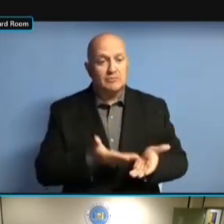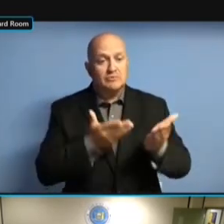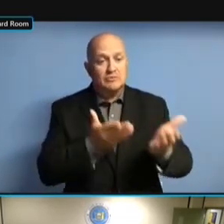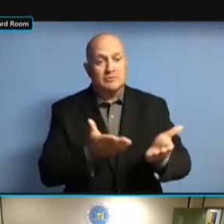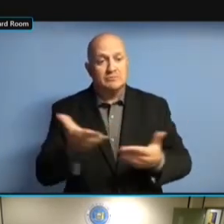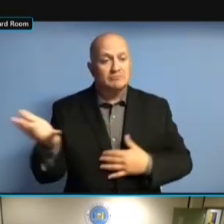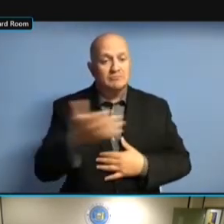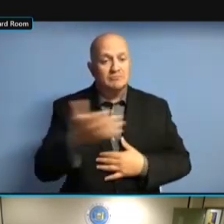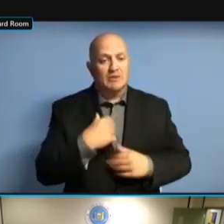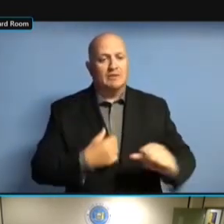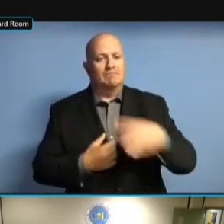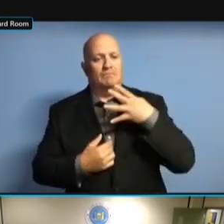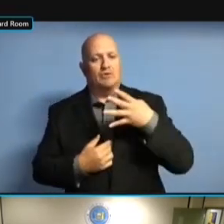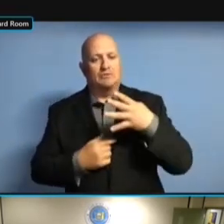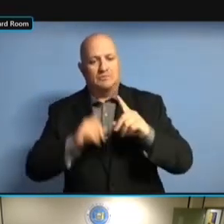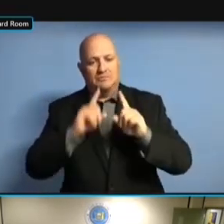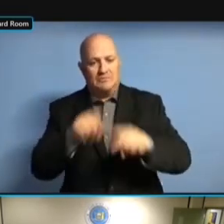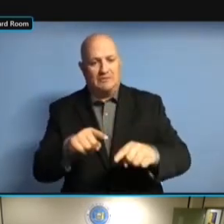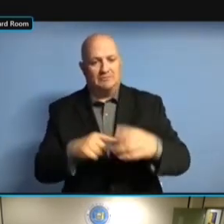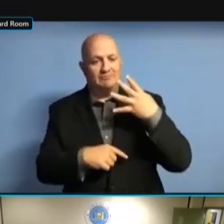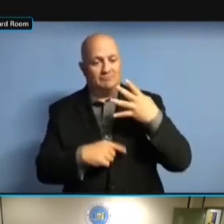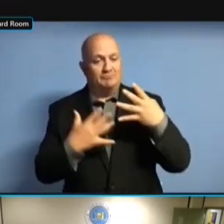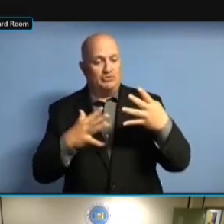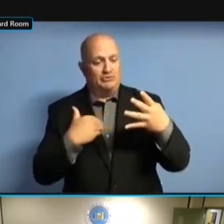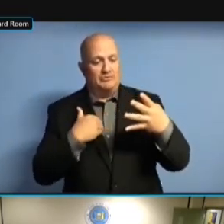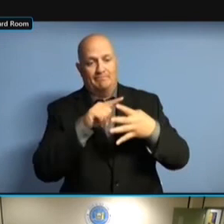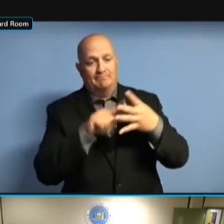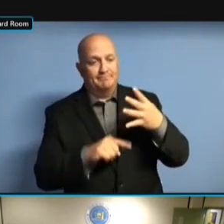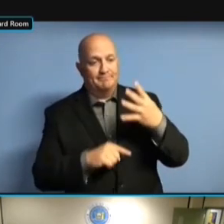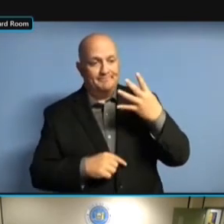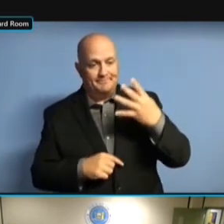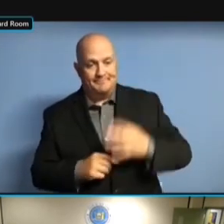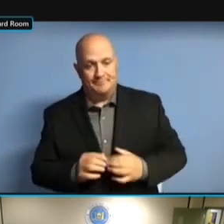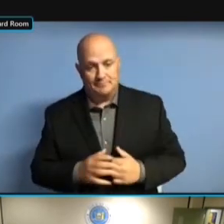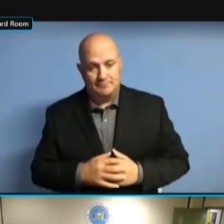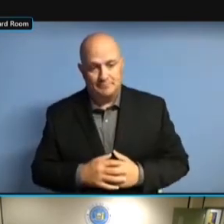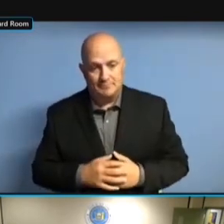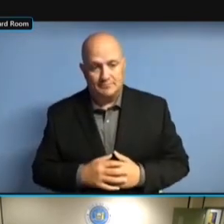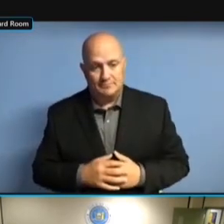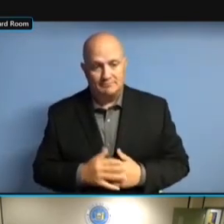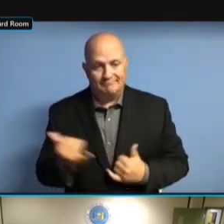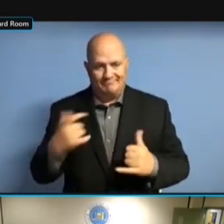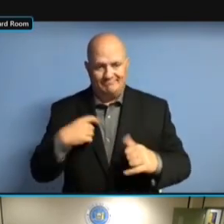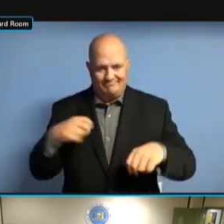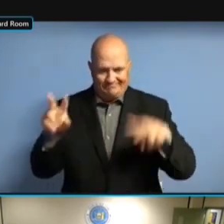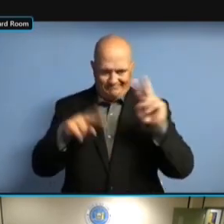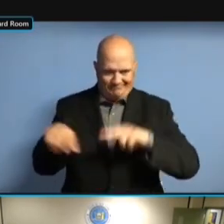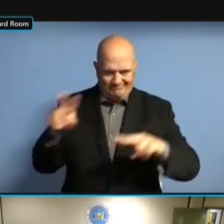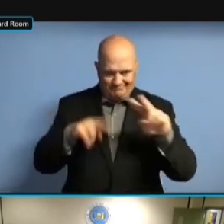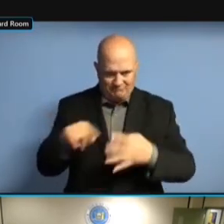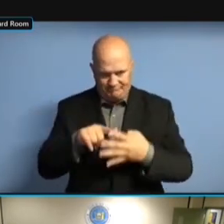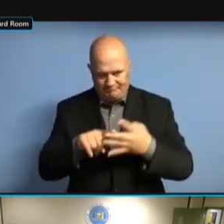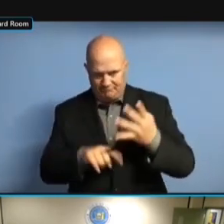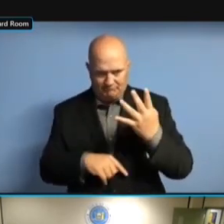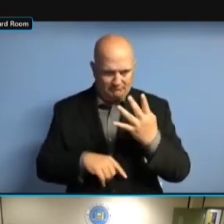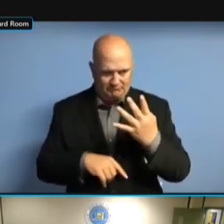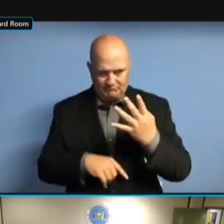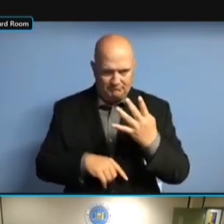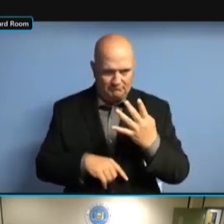THEY STILL NEED TO BE EVALUATED FOR MINIMUM QUALIFICATIONS. FOR MINIMUM QUALIFICATIONS. SB SBOB. SBOB. WE SBOB. WE WILL